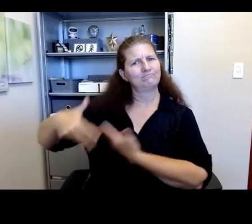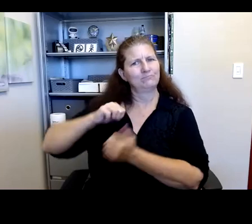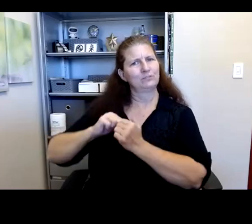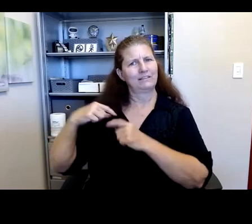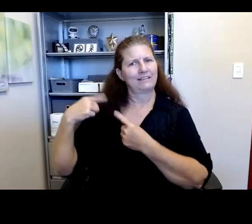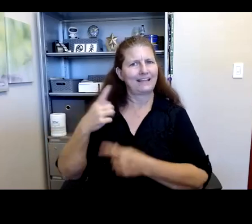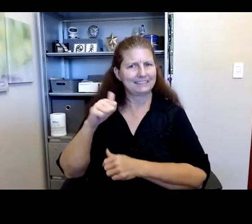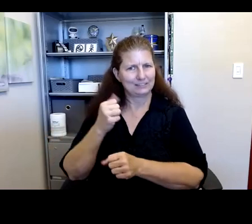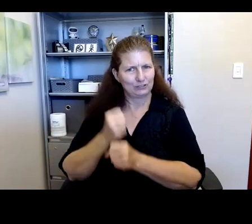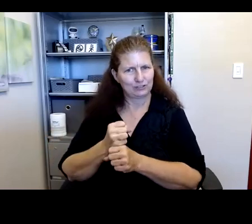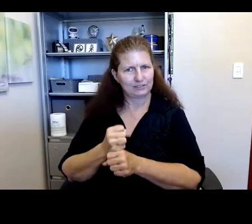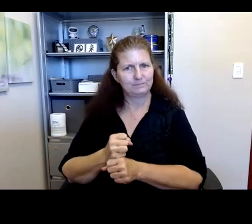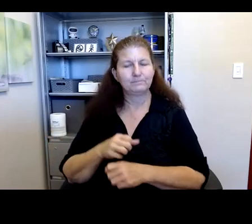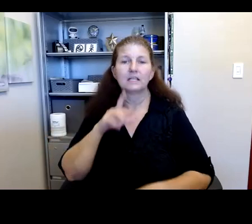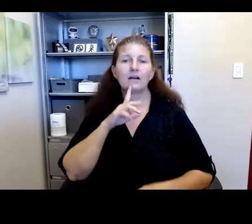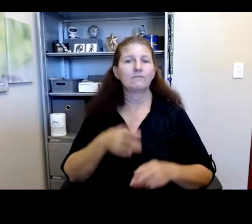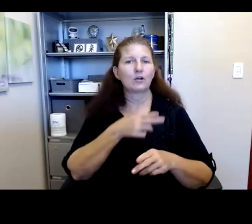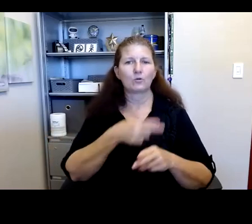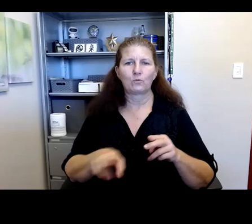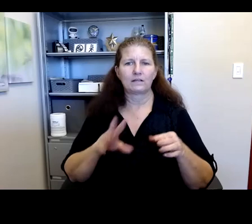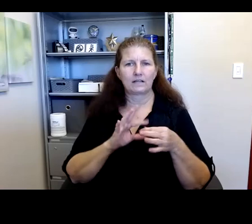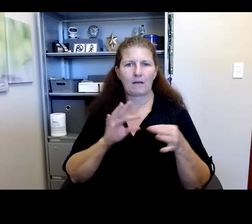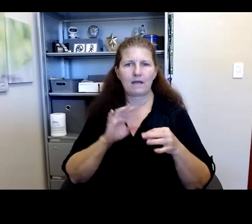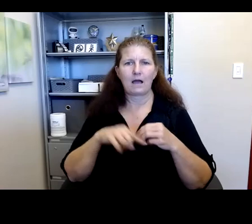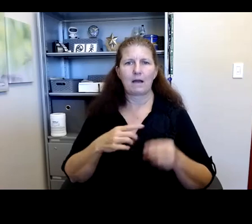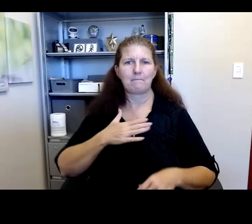Robyn Thomas: So just a quick little bit about my background.